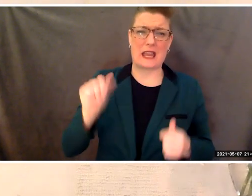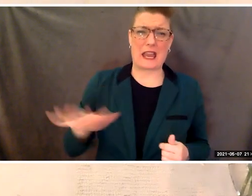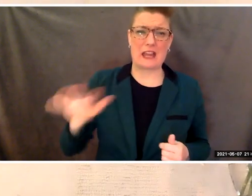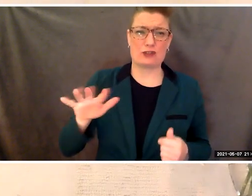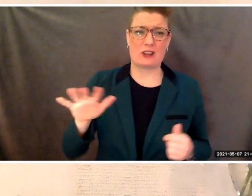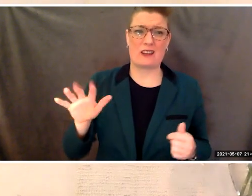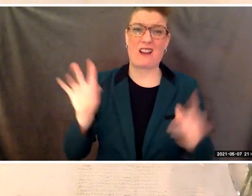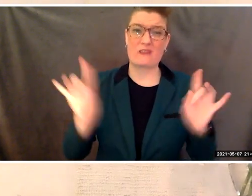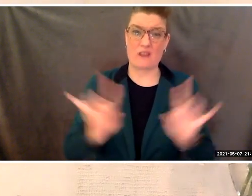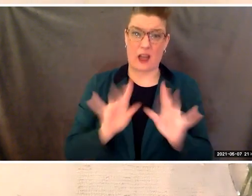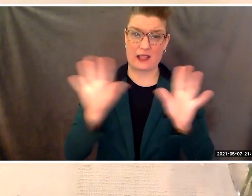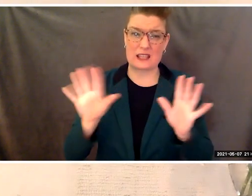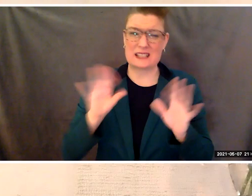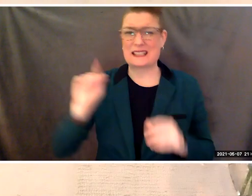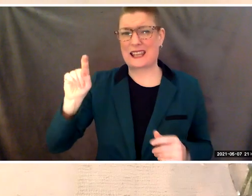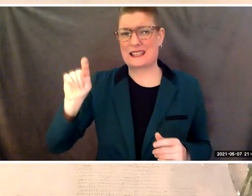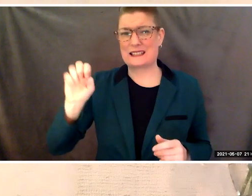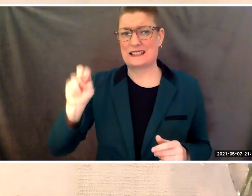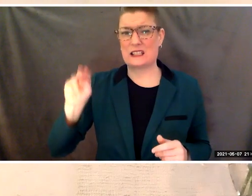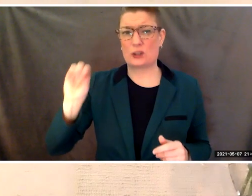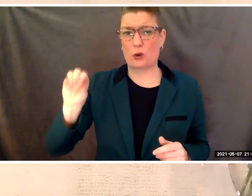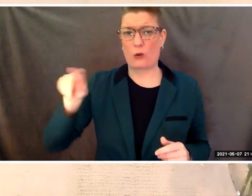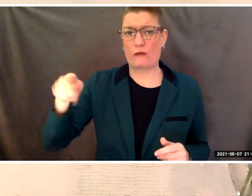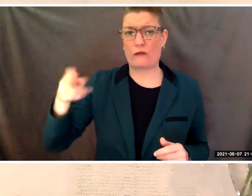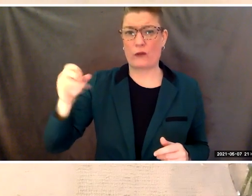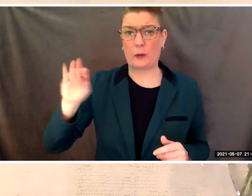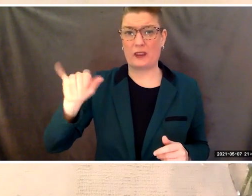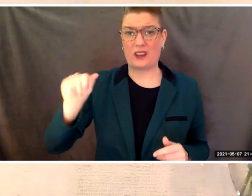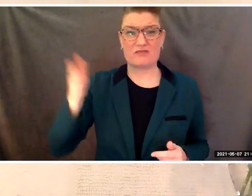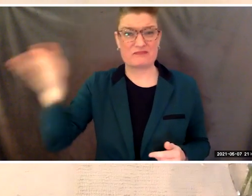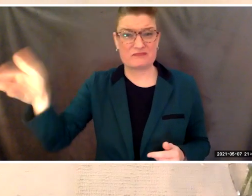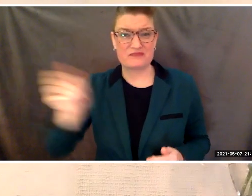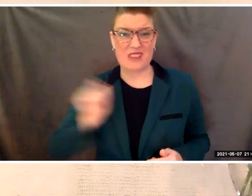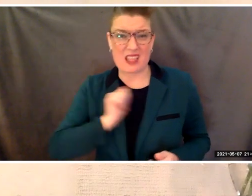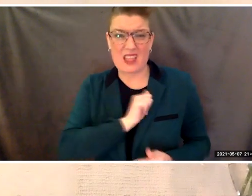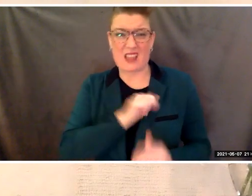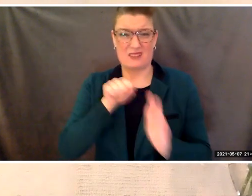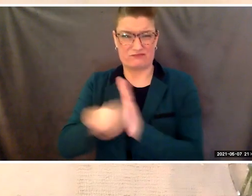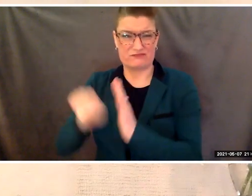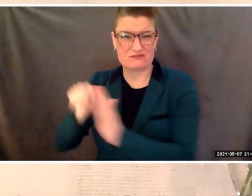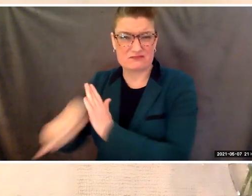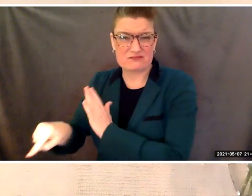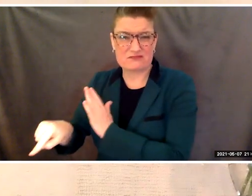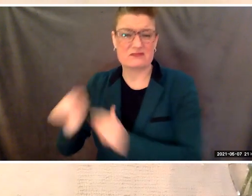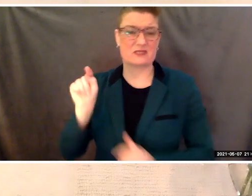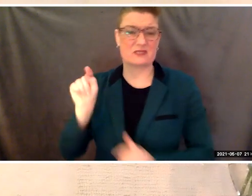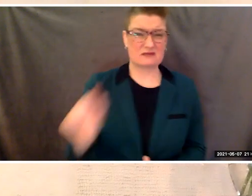through the killings in Atlanta and through the acts of violence to our Asian American